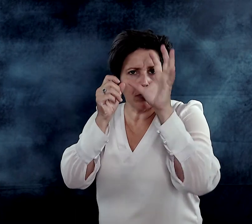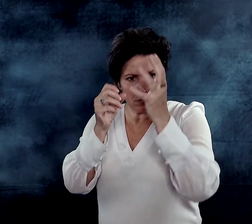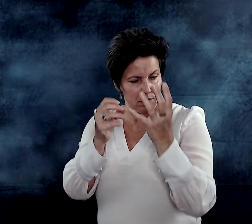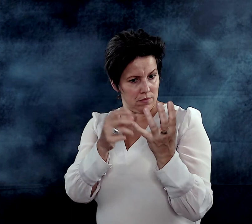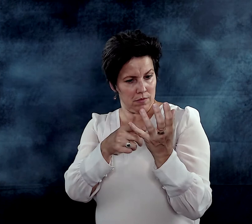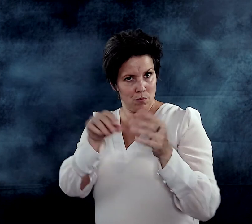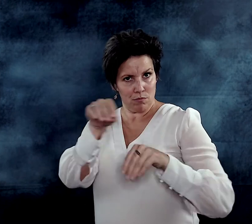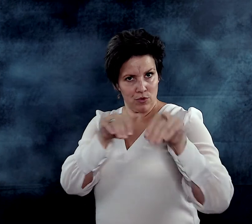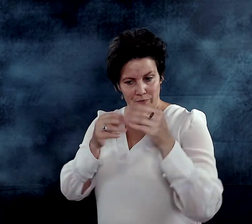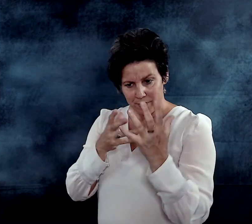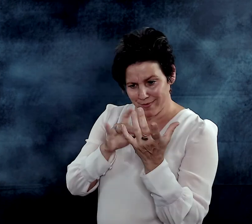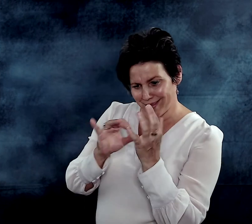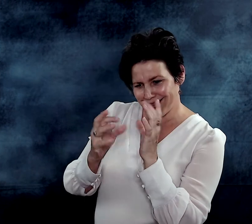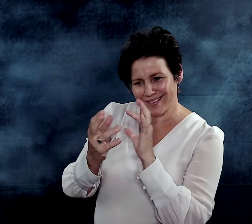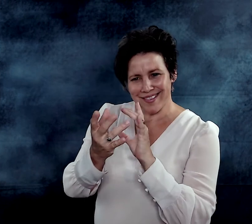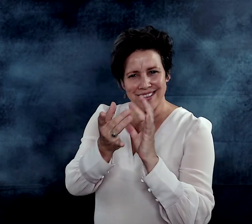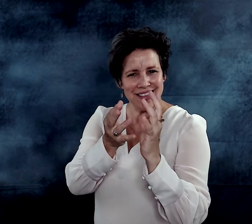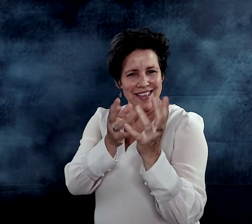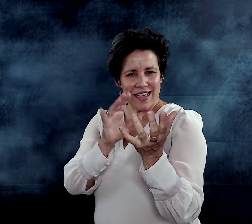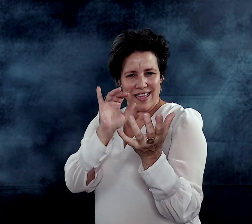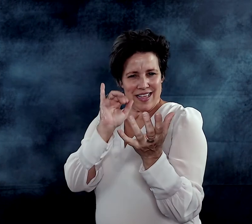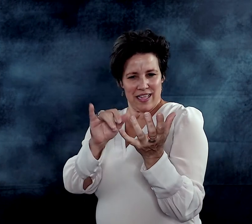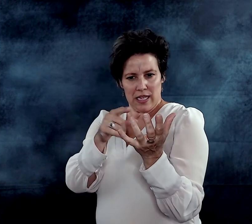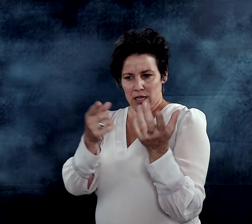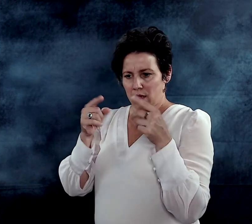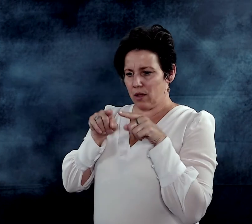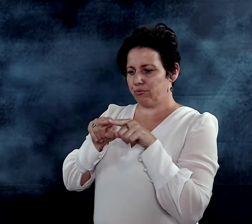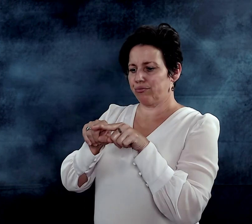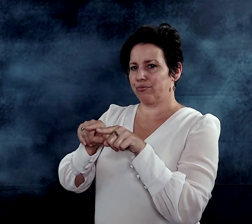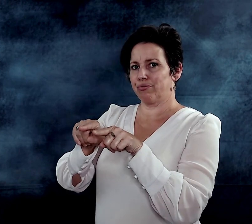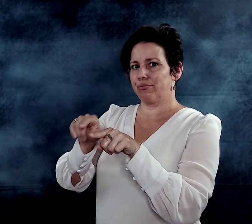and the movement parameter. Learning the four parameters of the producing the signs